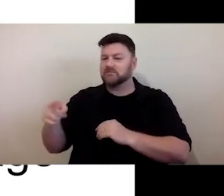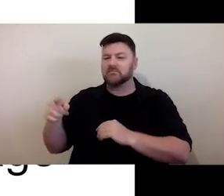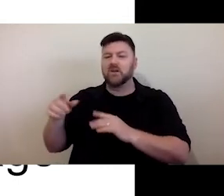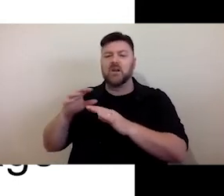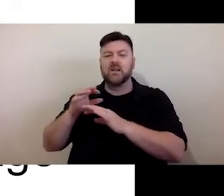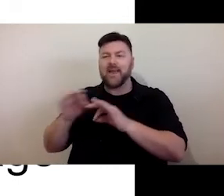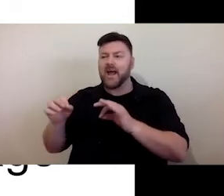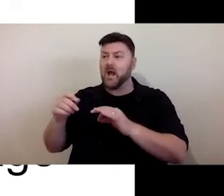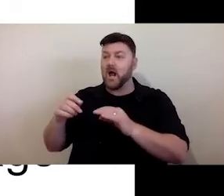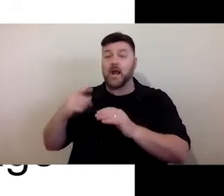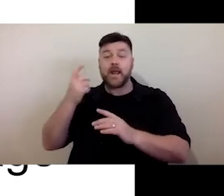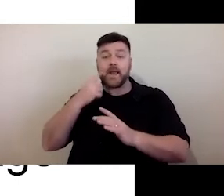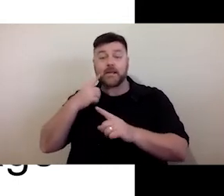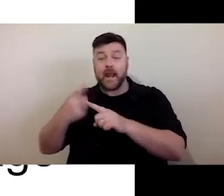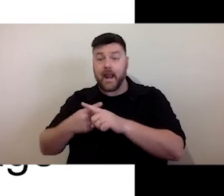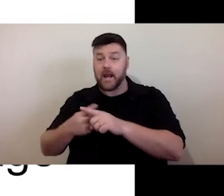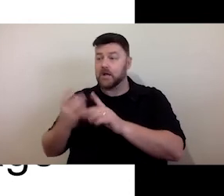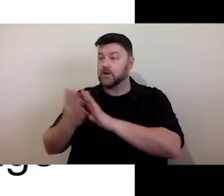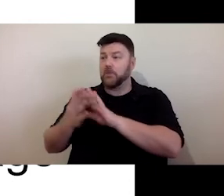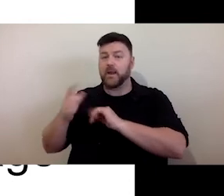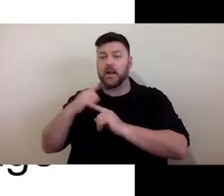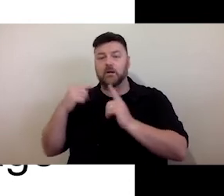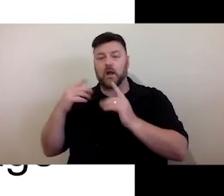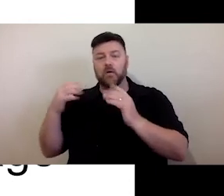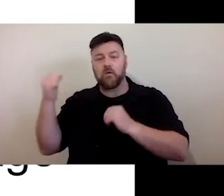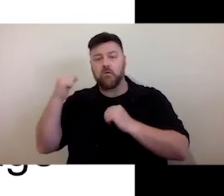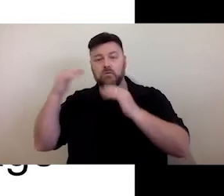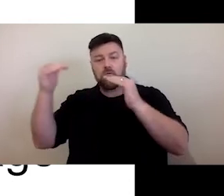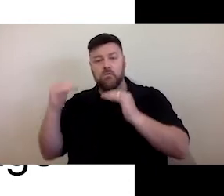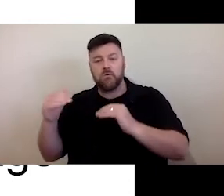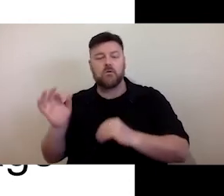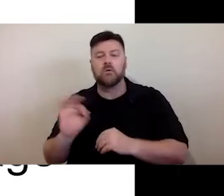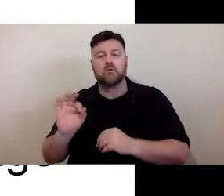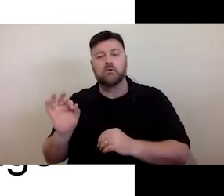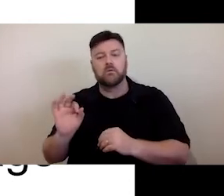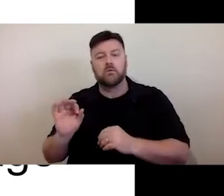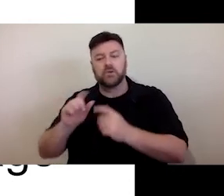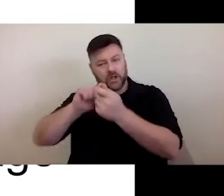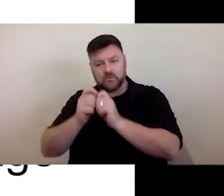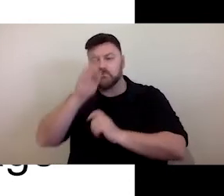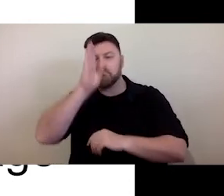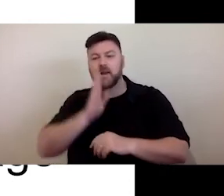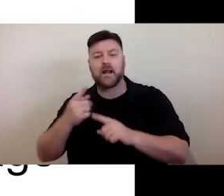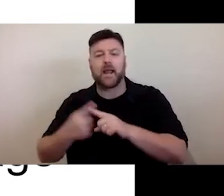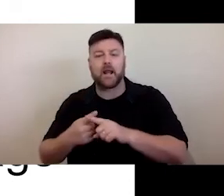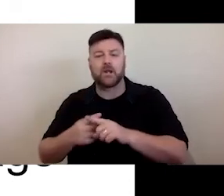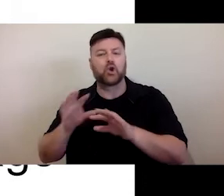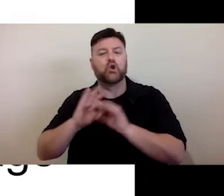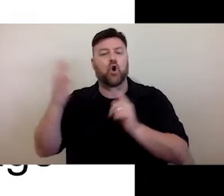it's about - it's about just using plain English to get your point